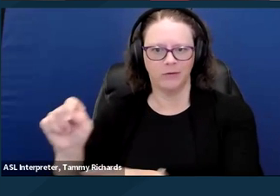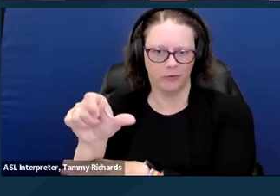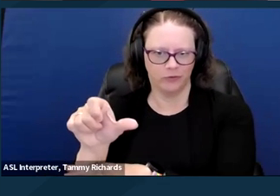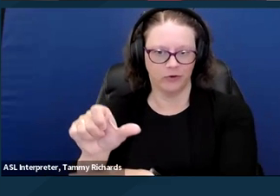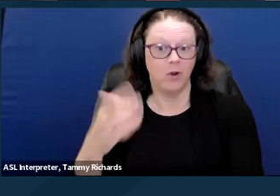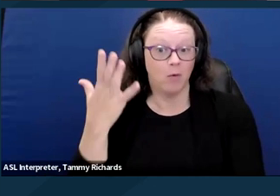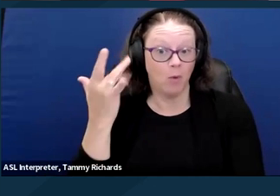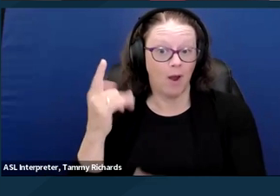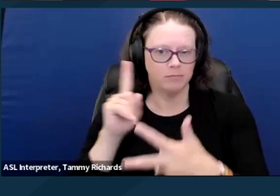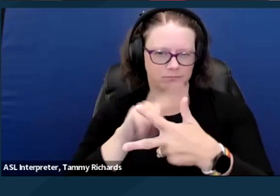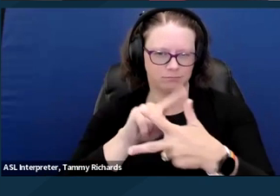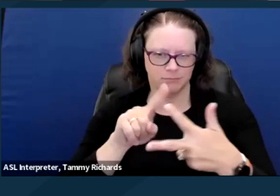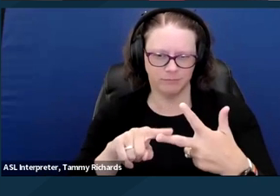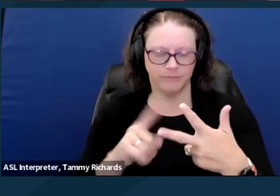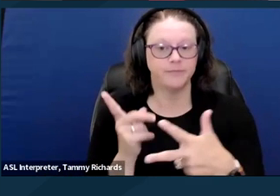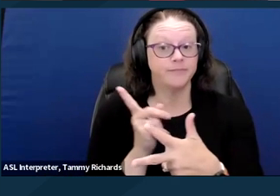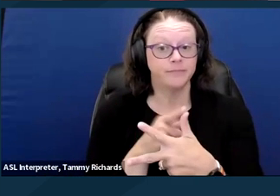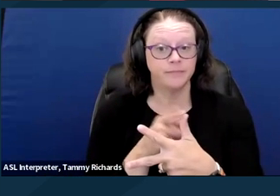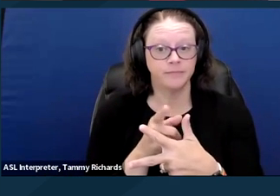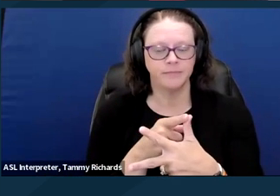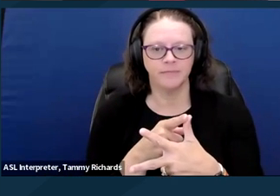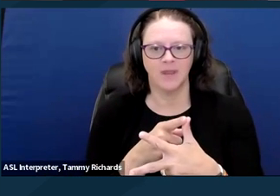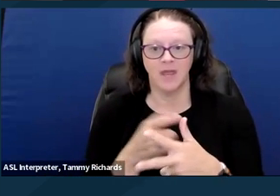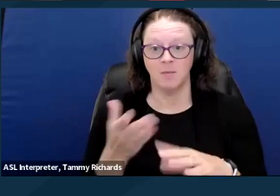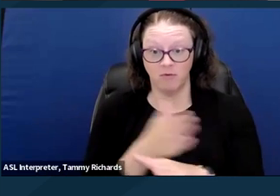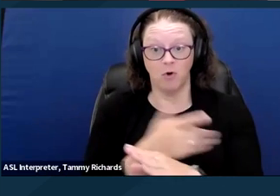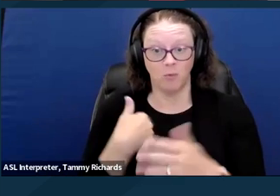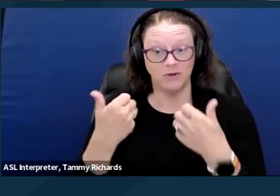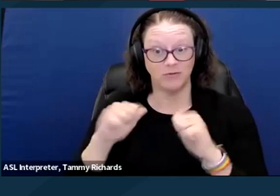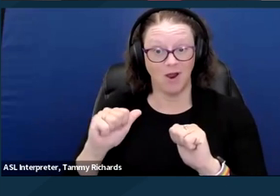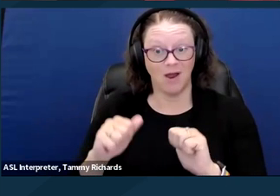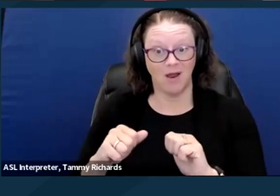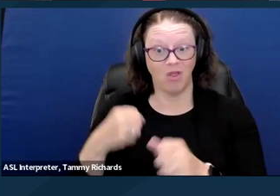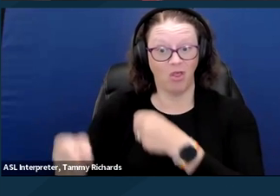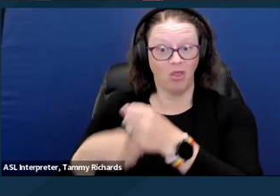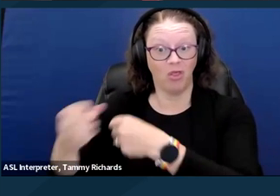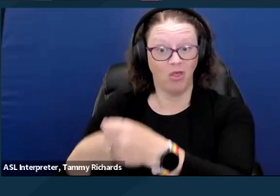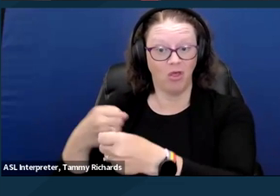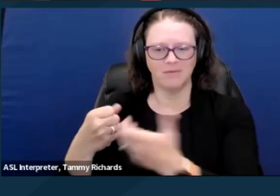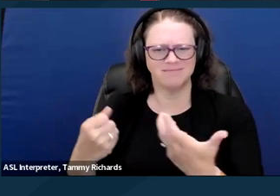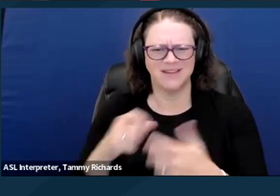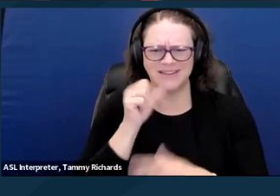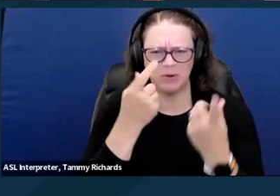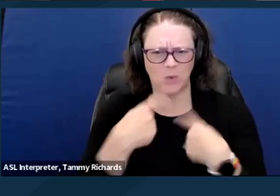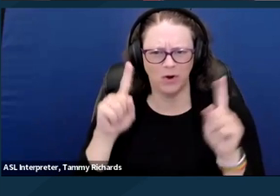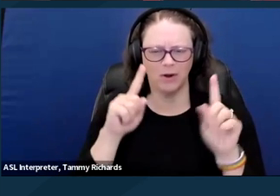First, we tried it before and it didn't work, and I'm not just talking back pre ADA.